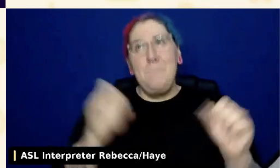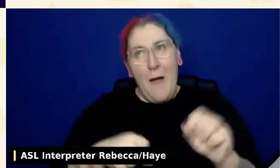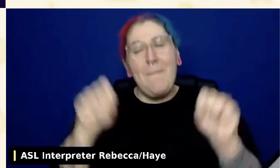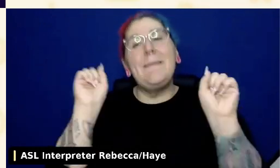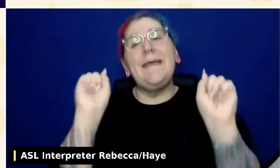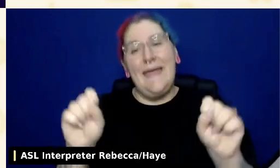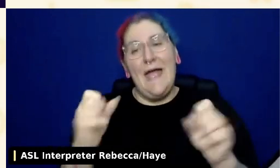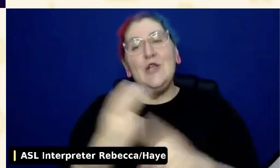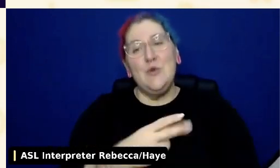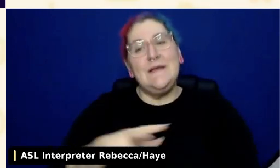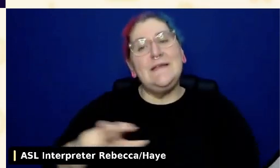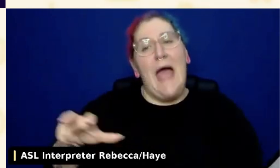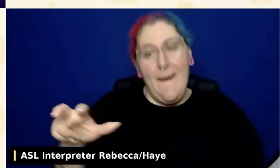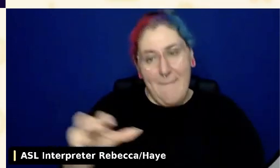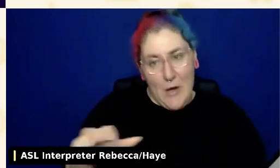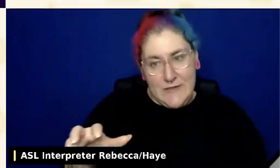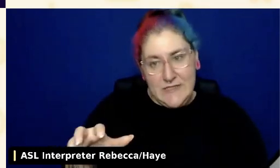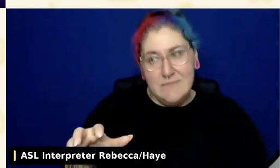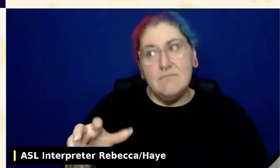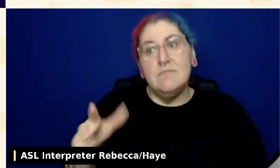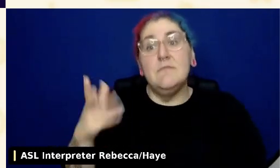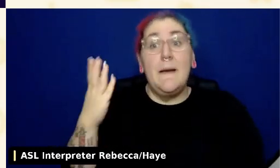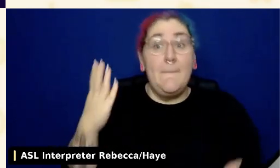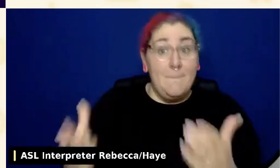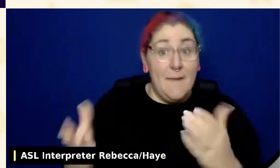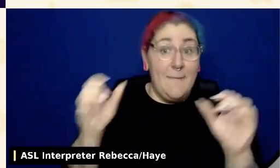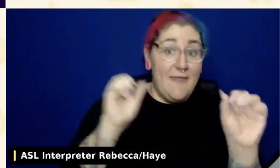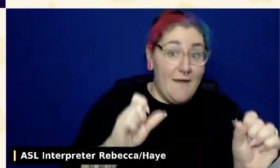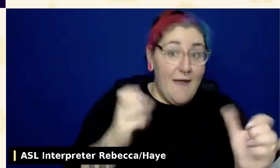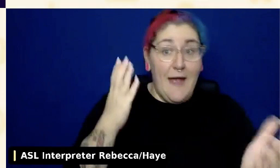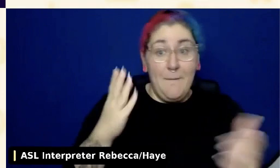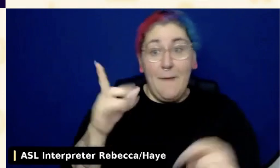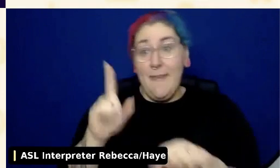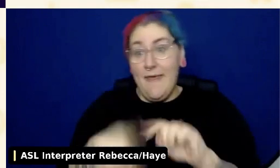I wrote an article a few years ago about the myth of the keyboard-only user.